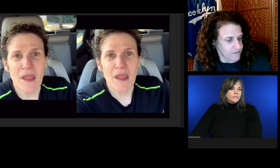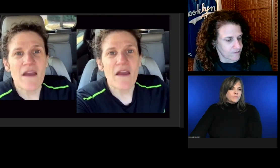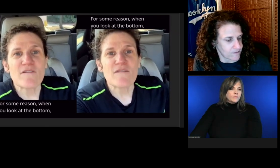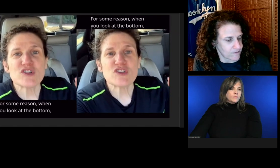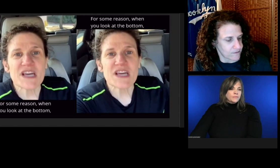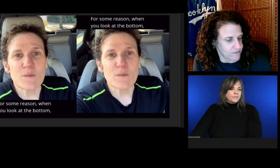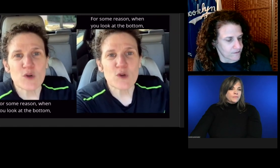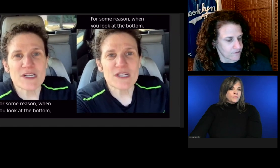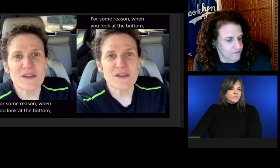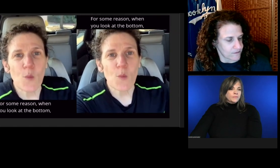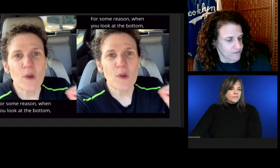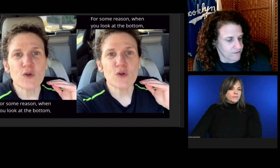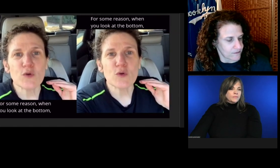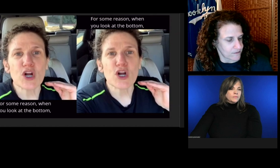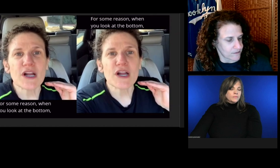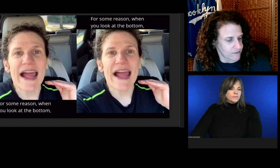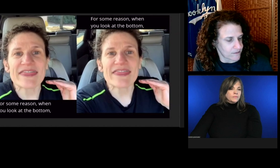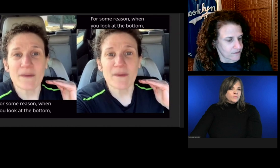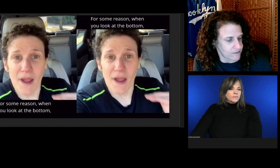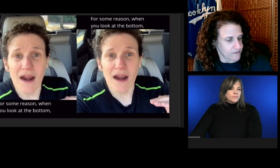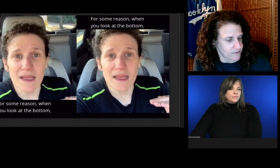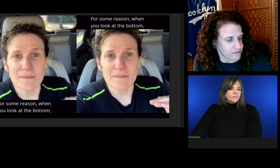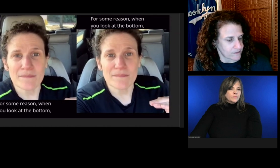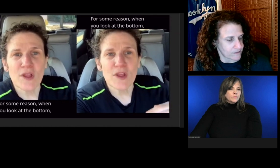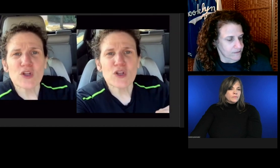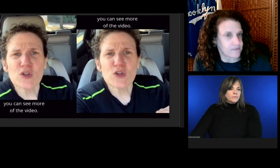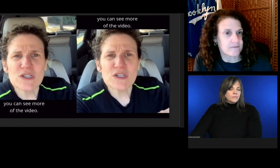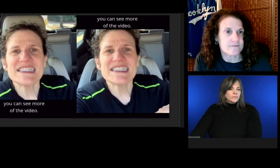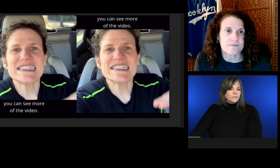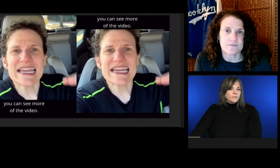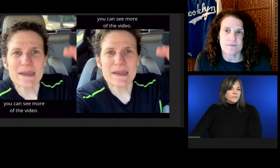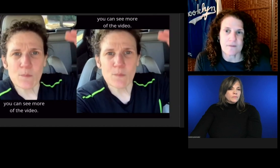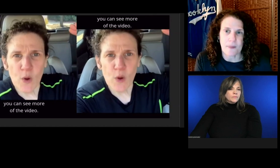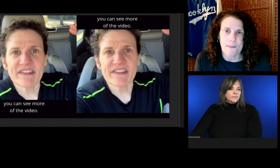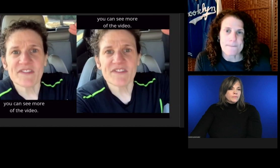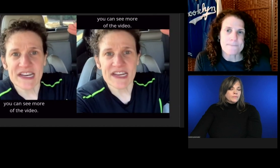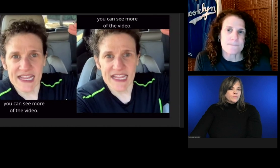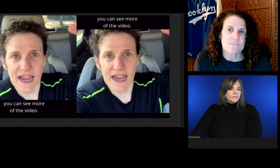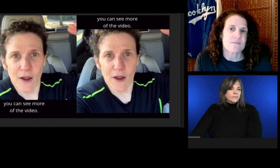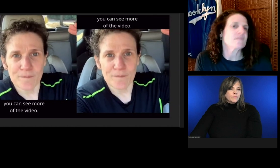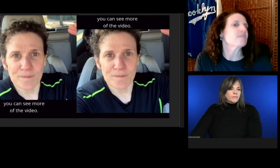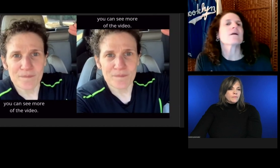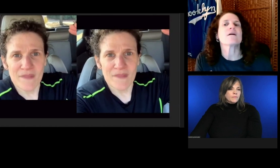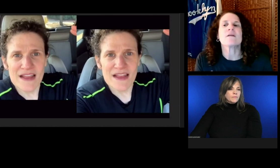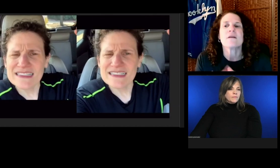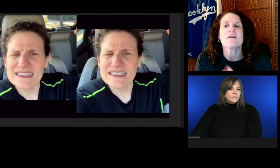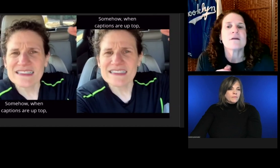For some reason, when you look at the bottom, you can see more of the video.